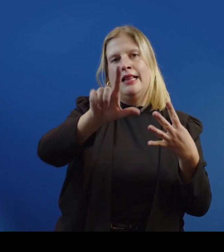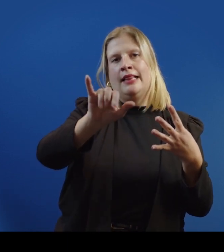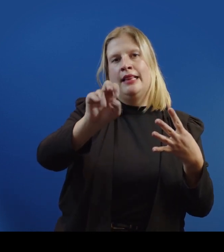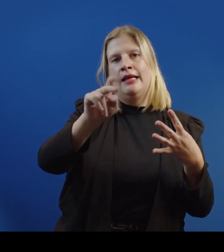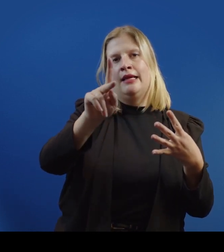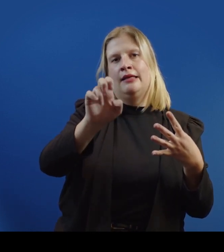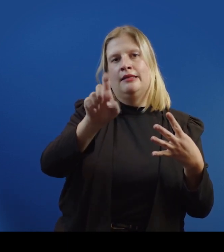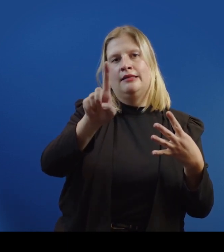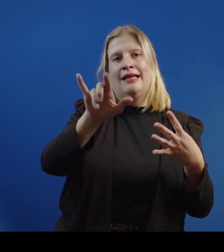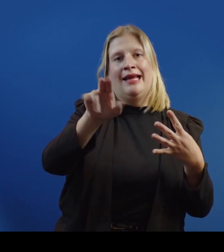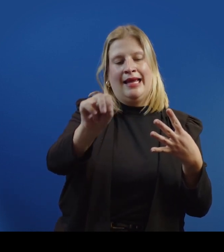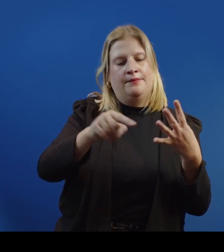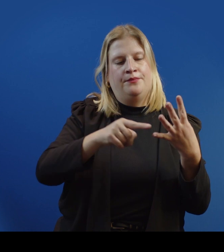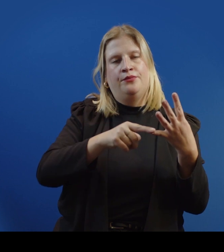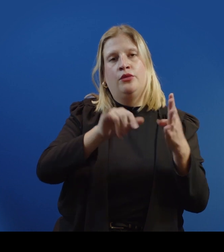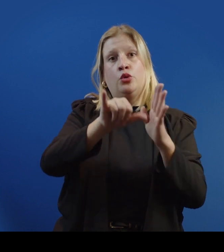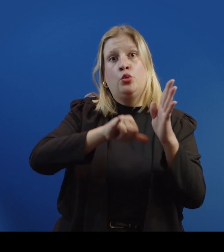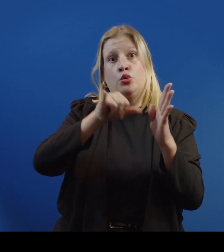LinkedIn, YouTube,